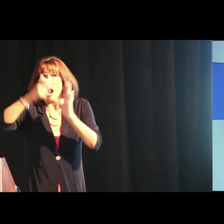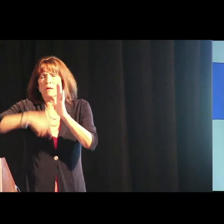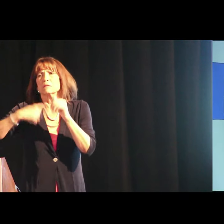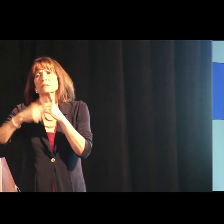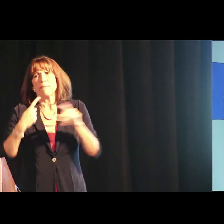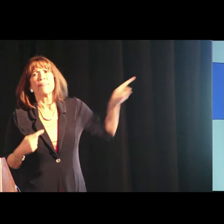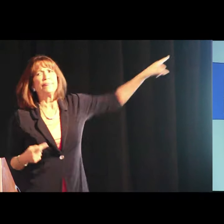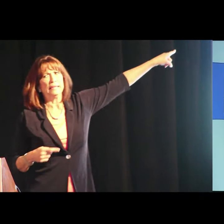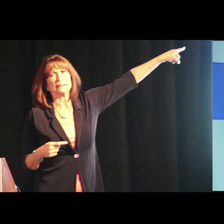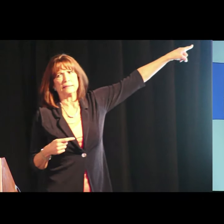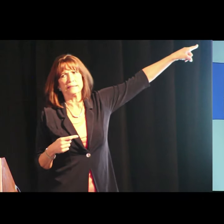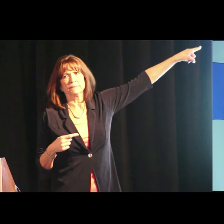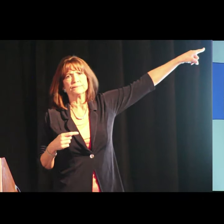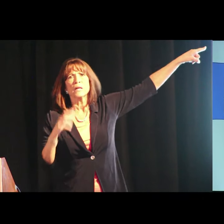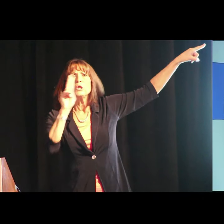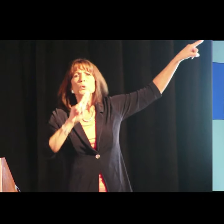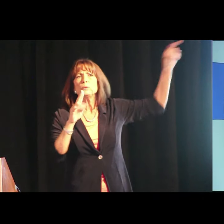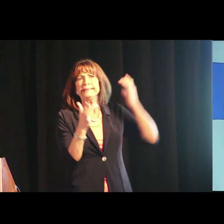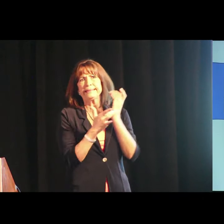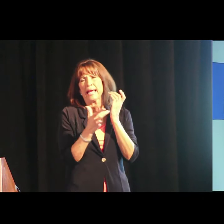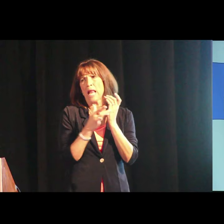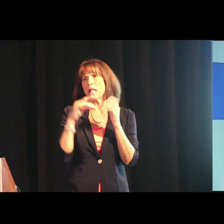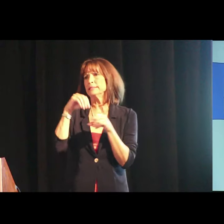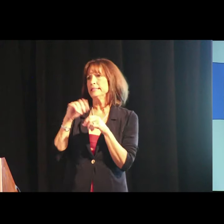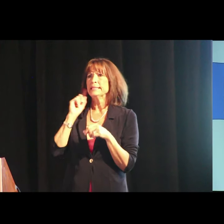are about this. Using technology in deaf education